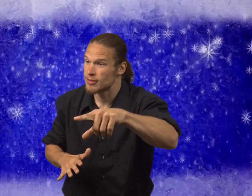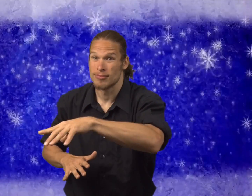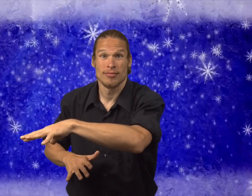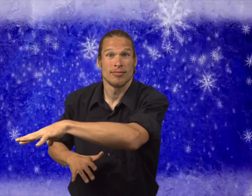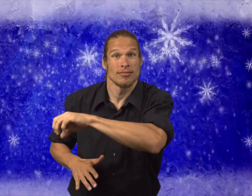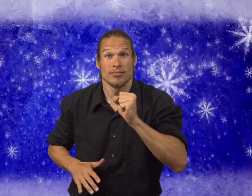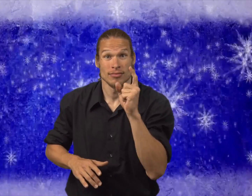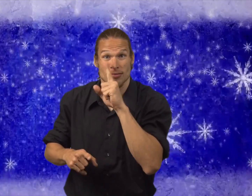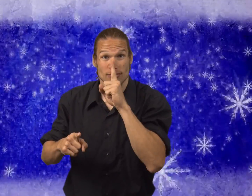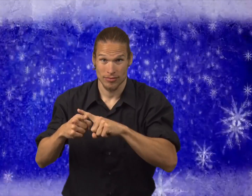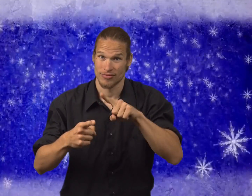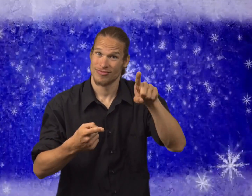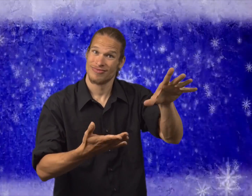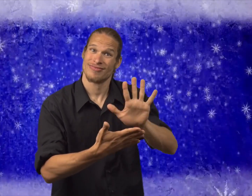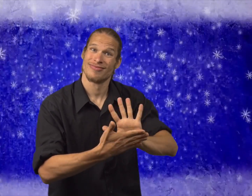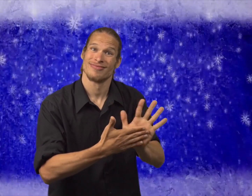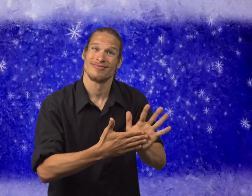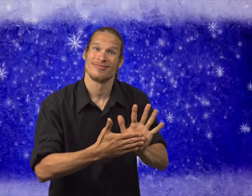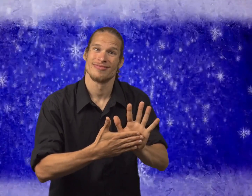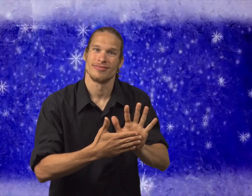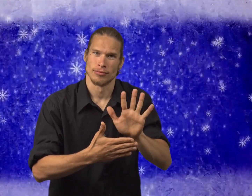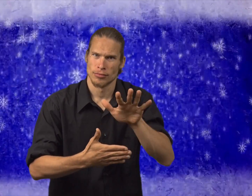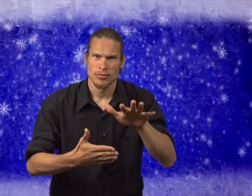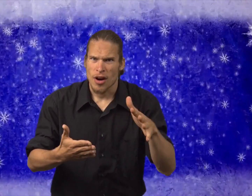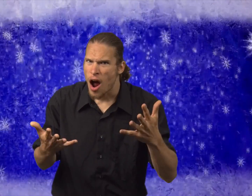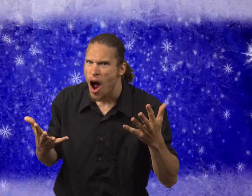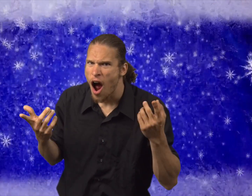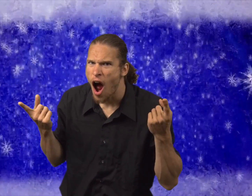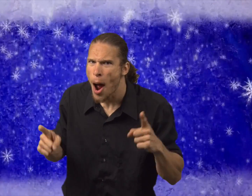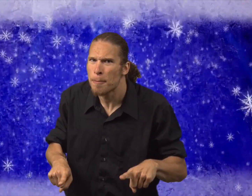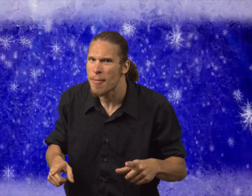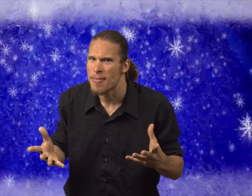But, if you take a mouse to the movies, what will happen?